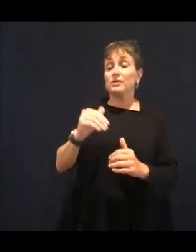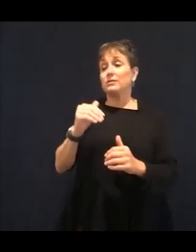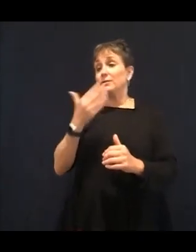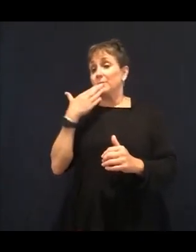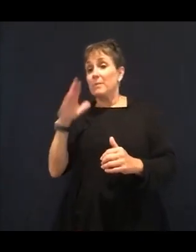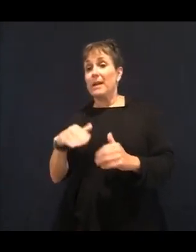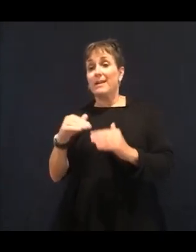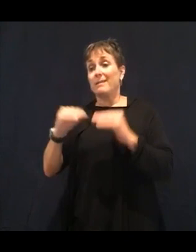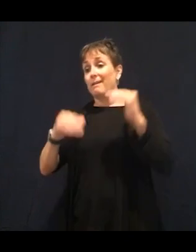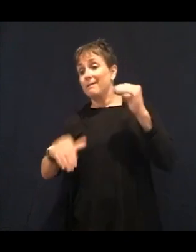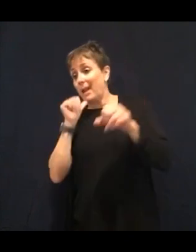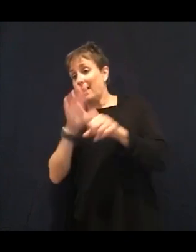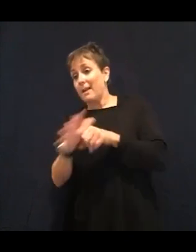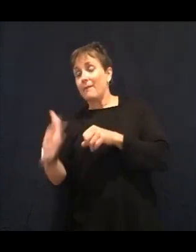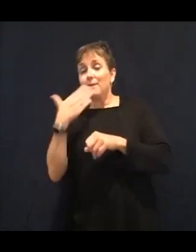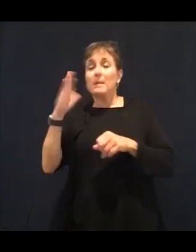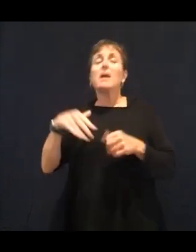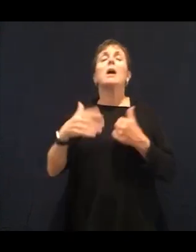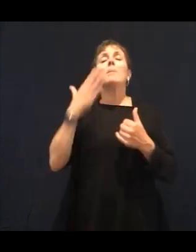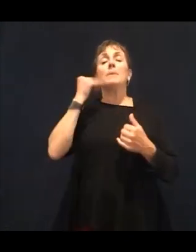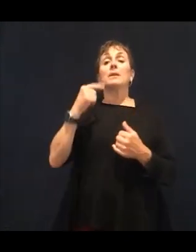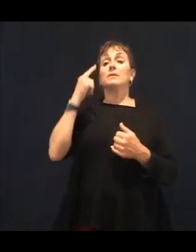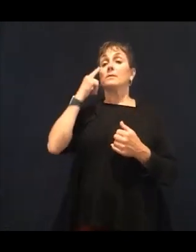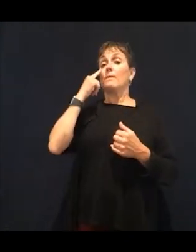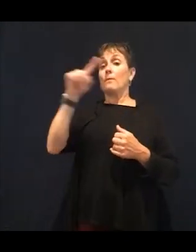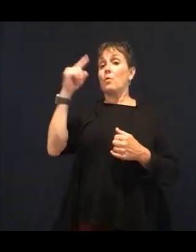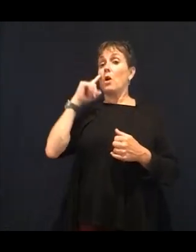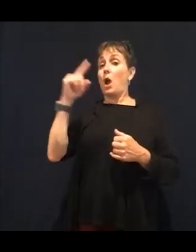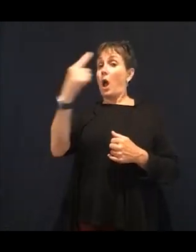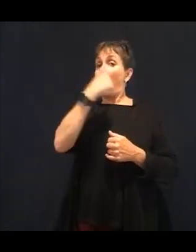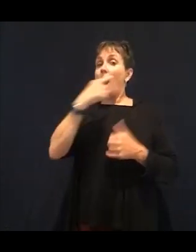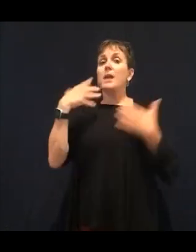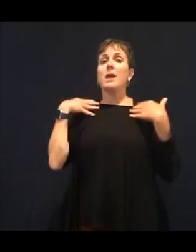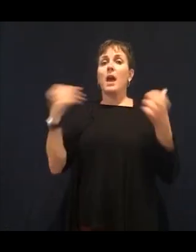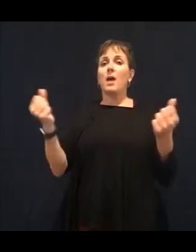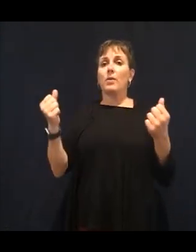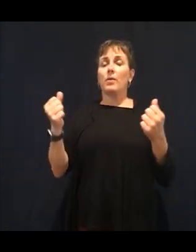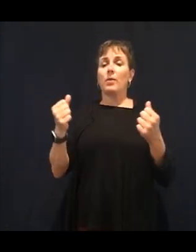is Vitamin A. There is no vitamin A in